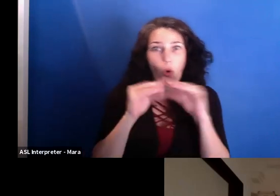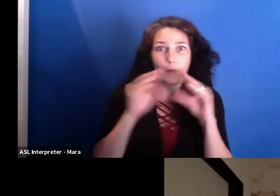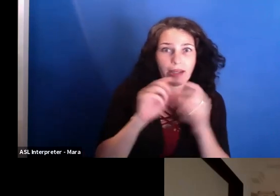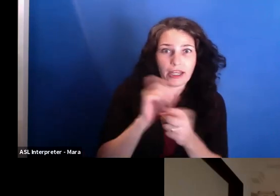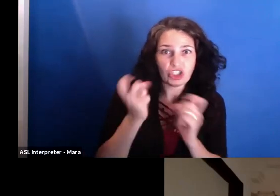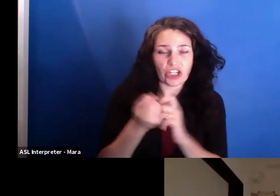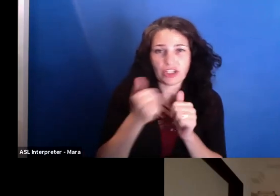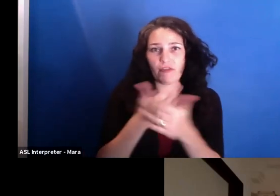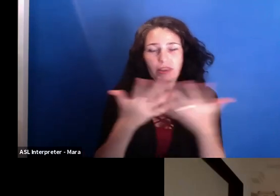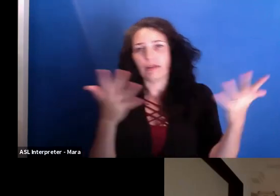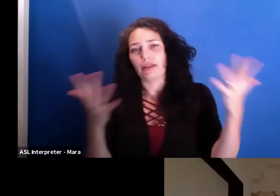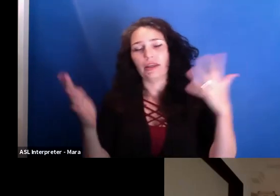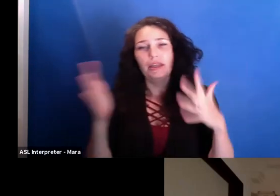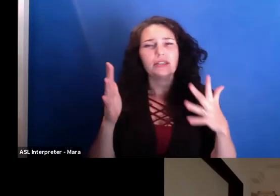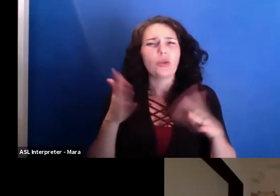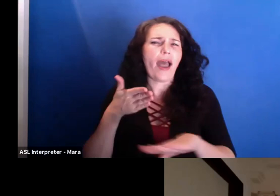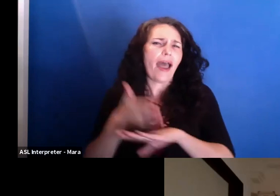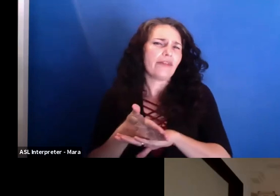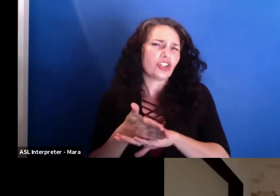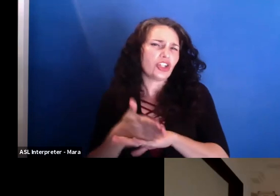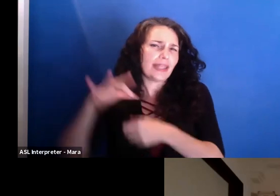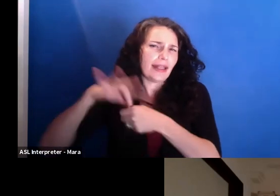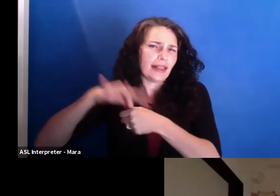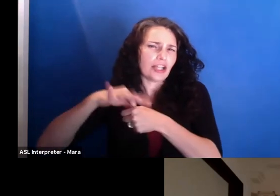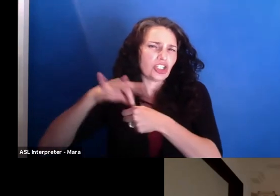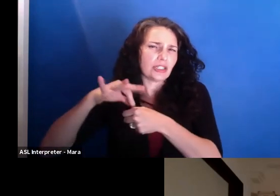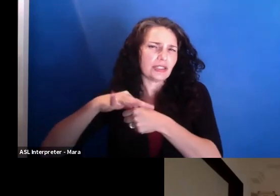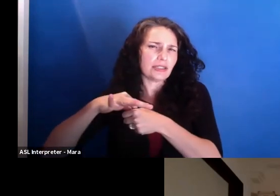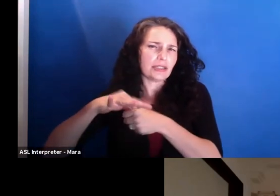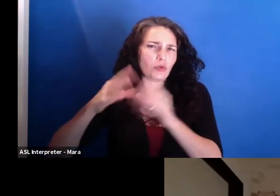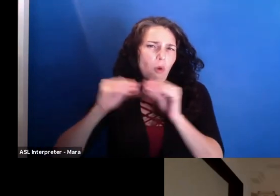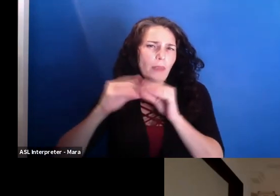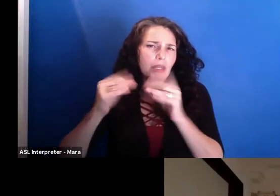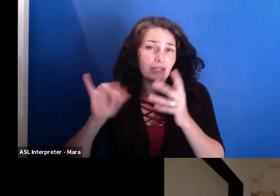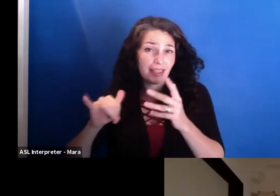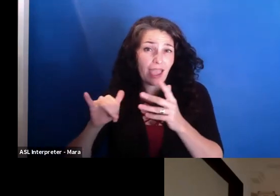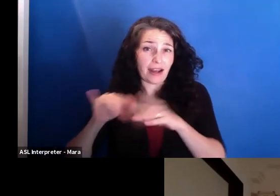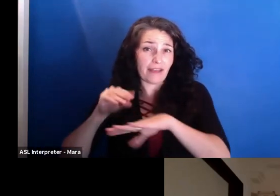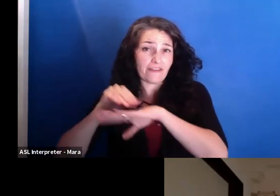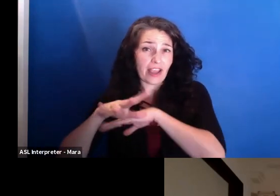after the elections, did that shape in any way the edits in terms of the story that you told